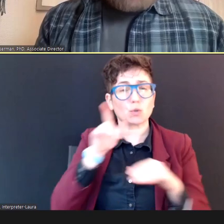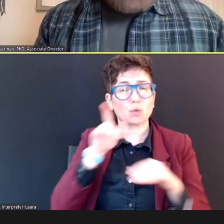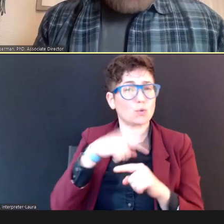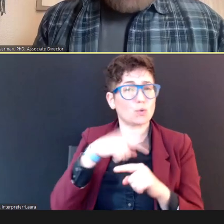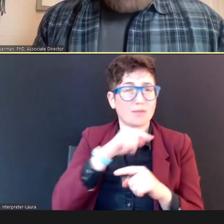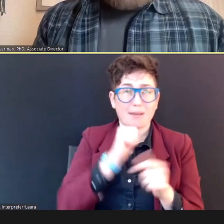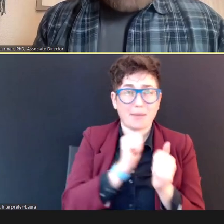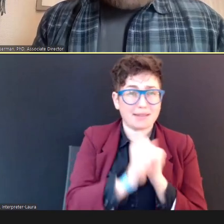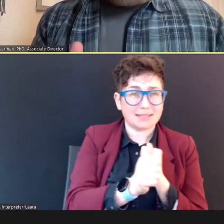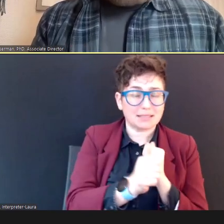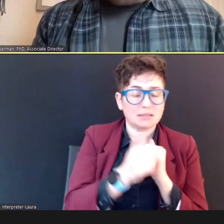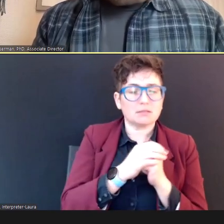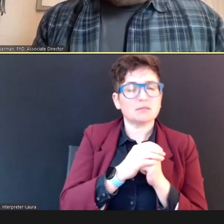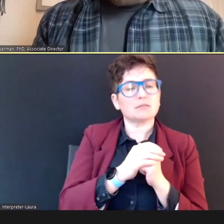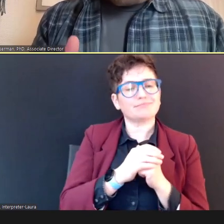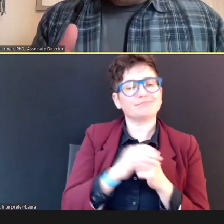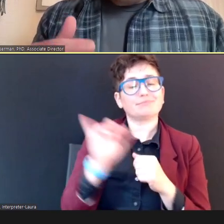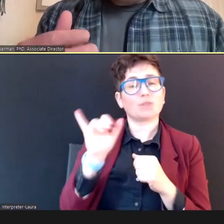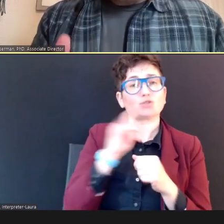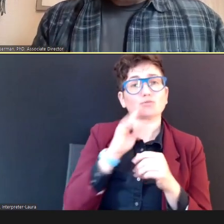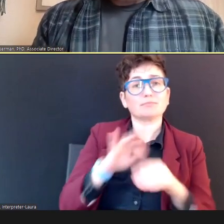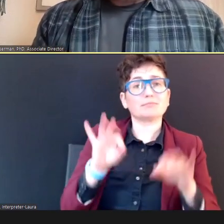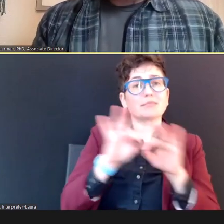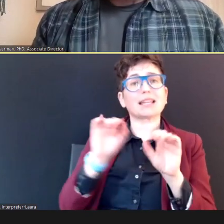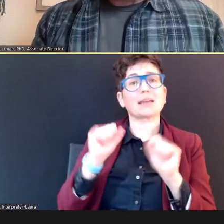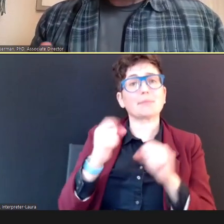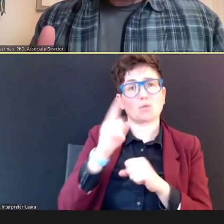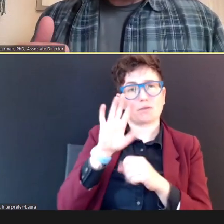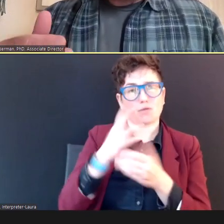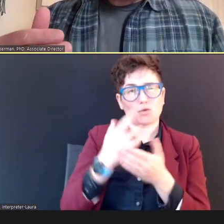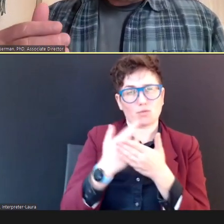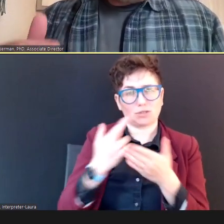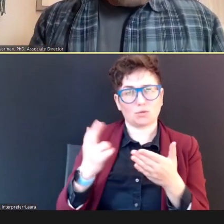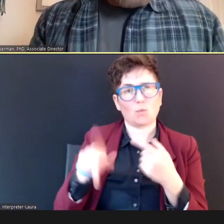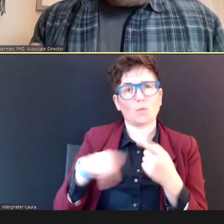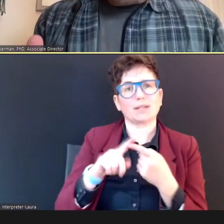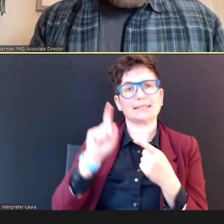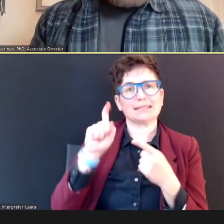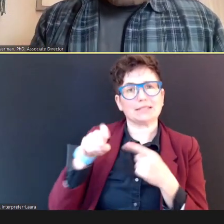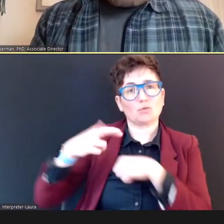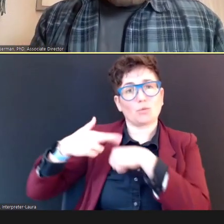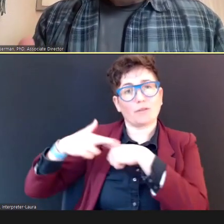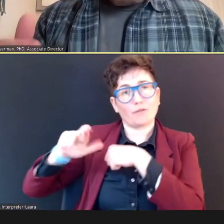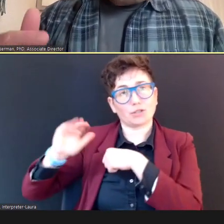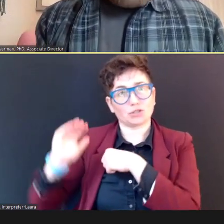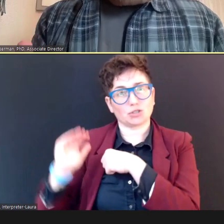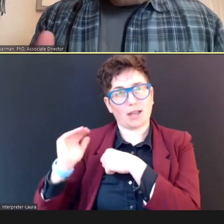And importantly, they can be one of your resources when you need to refer a child for further evaluation. DR.